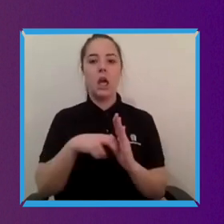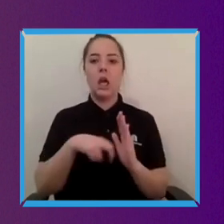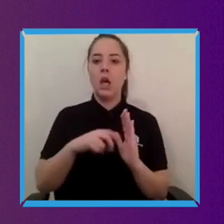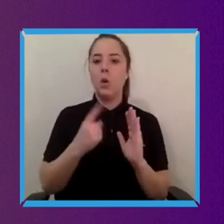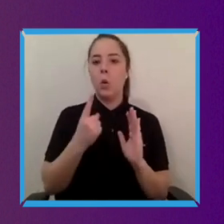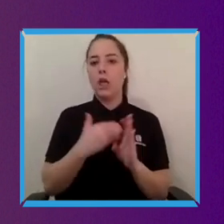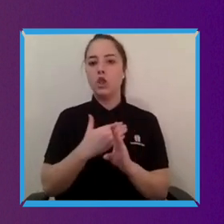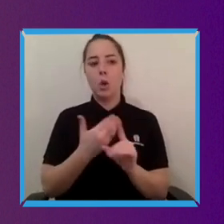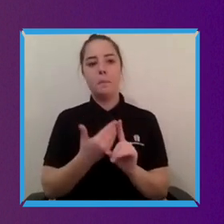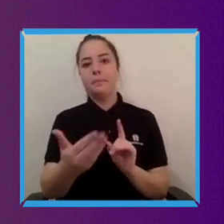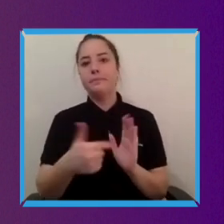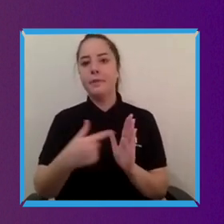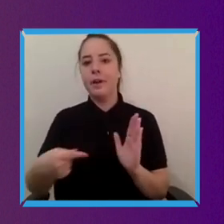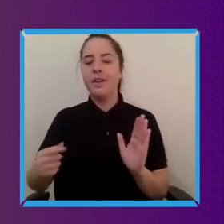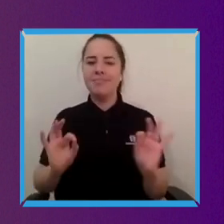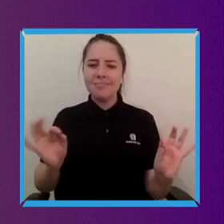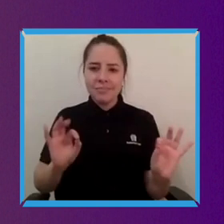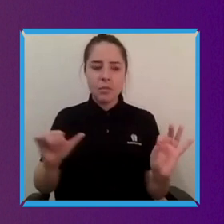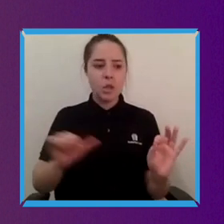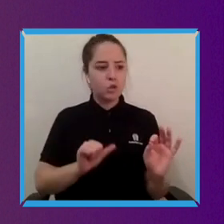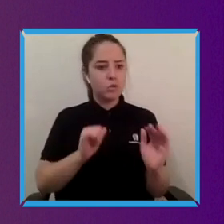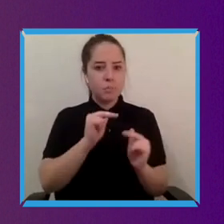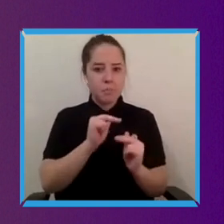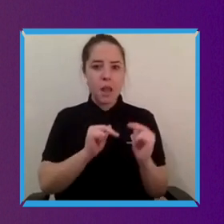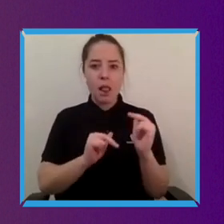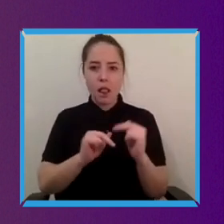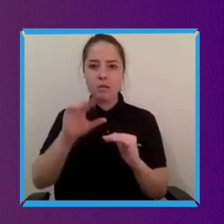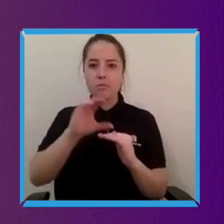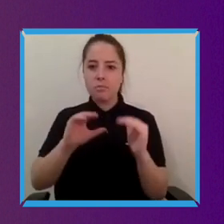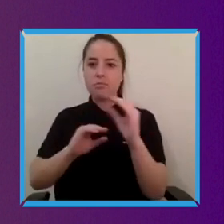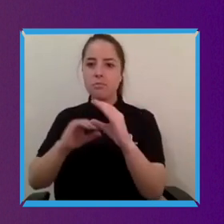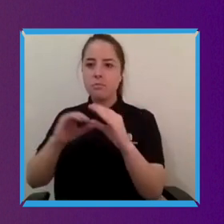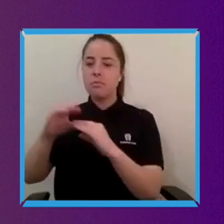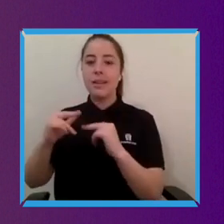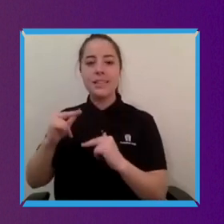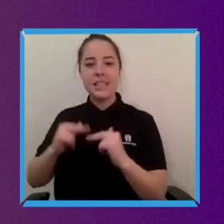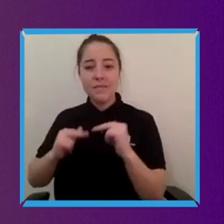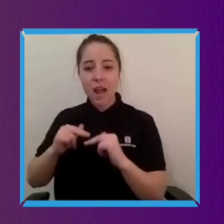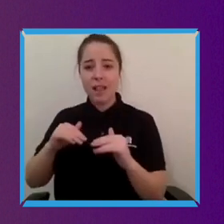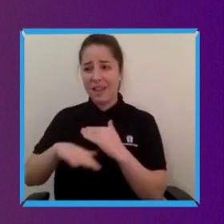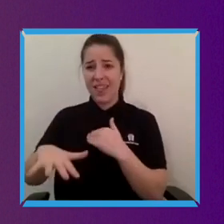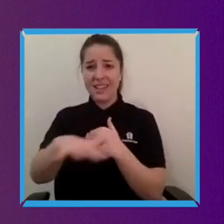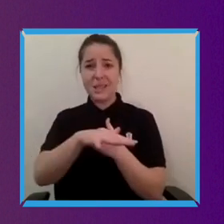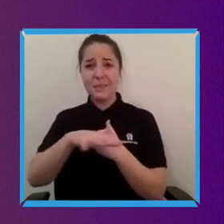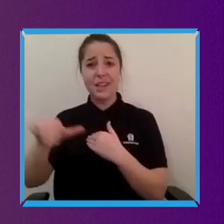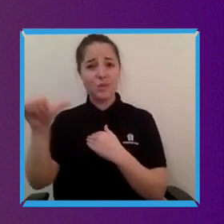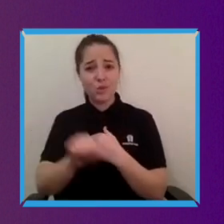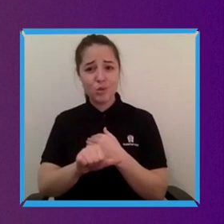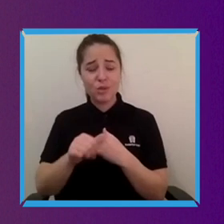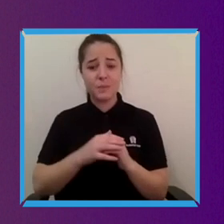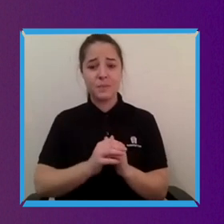you know build on where you want to go and have opportunities to develop in those spaces and I think if we start looking at it